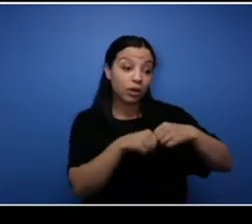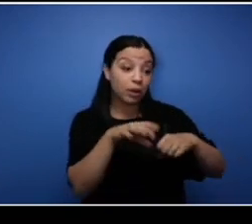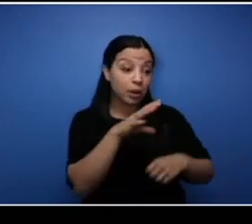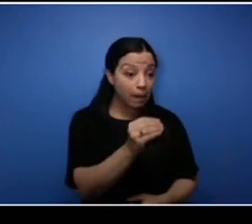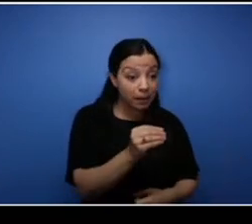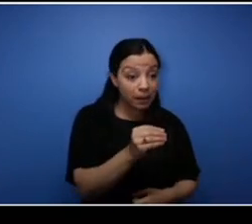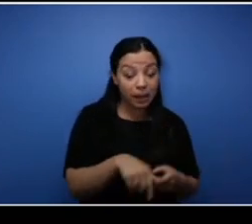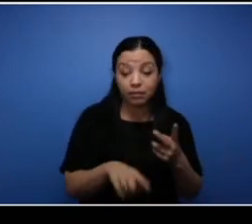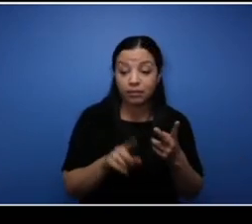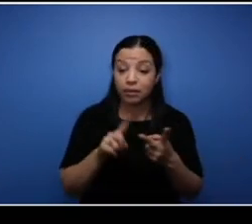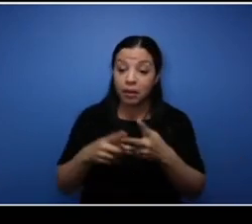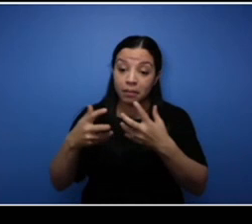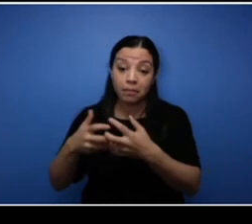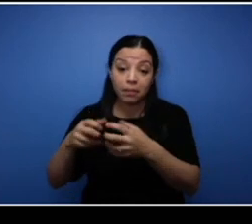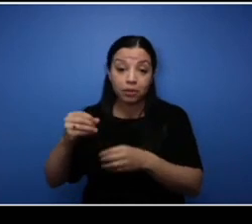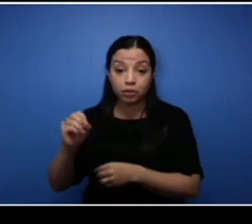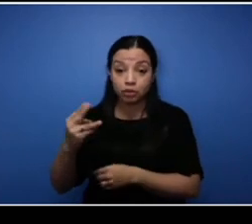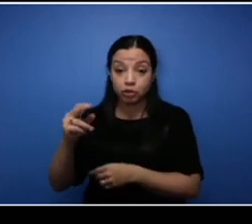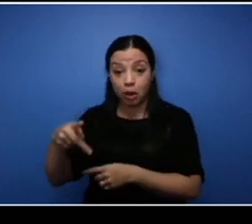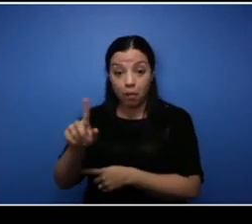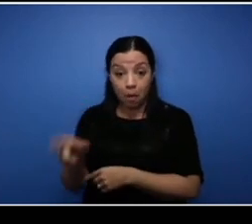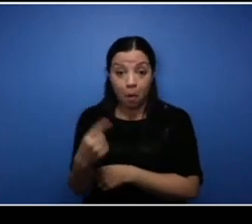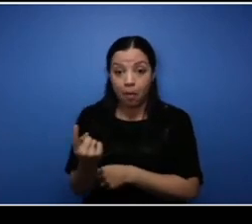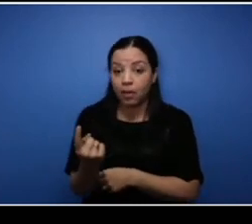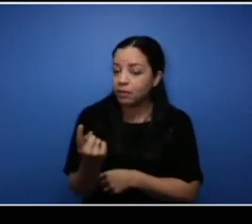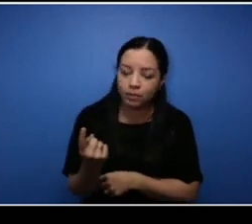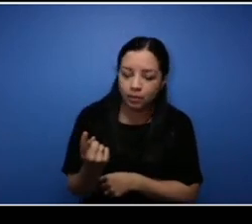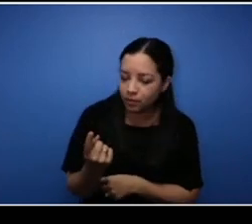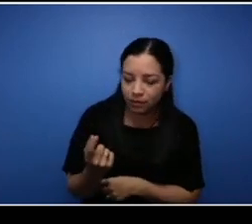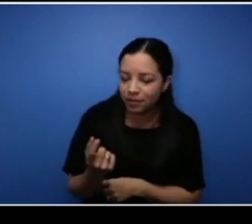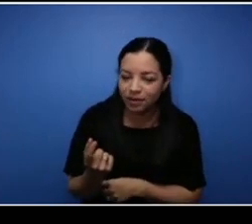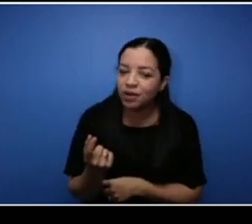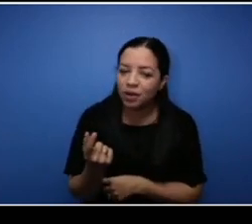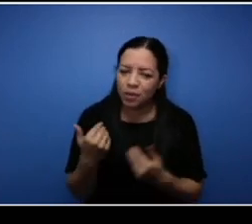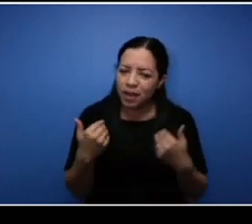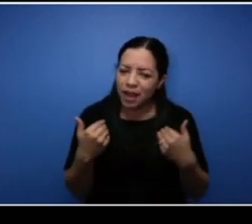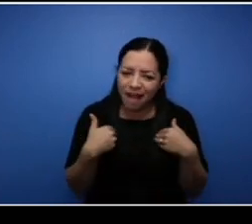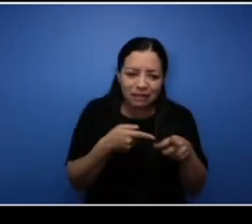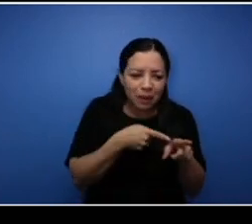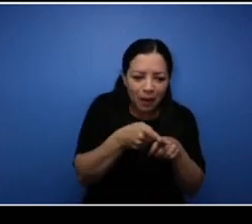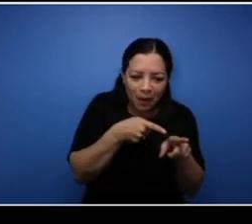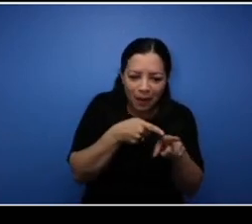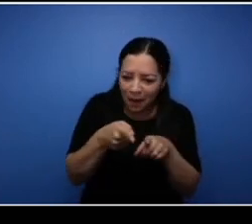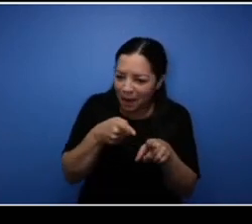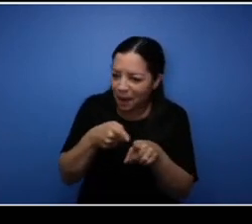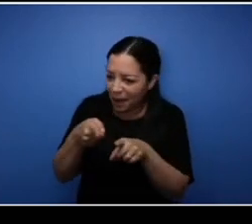mechanical shop, we have all avenues working for us from all different trades so we're